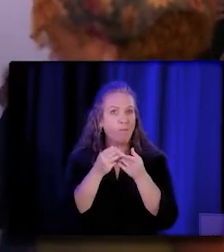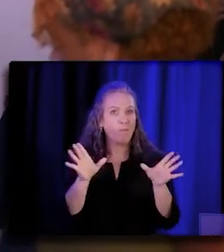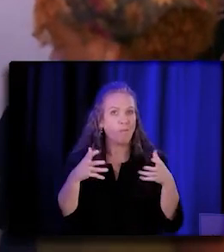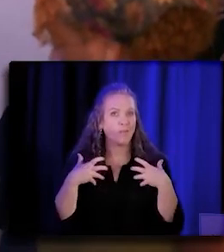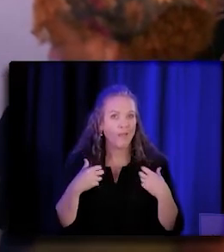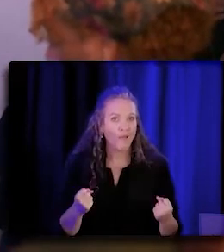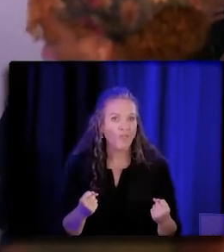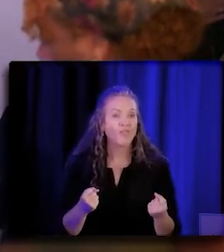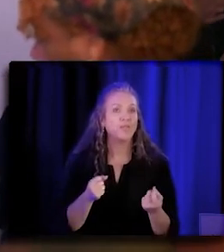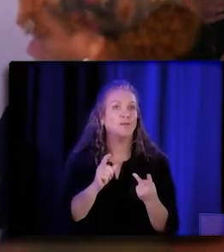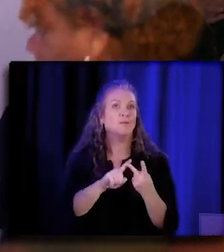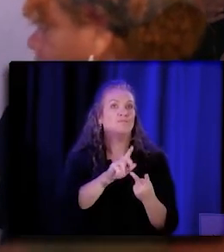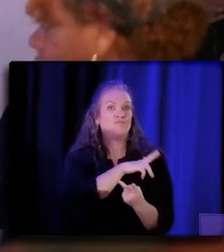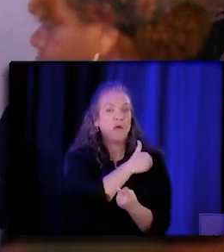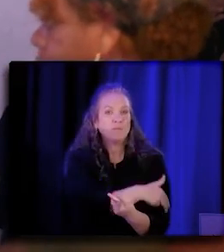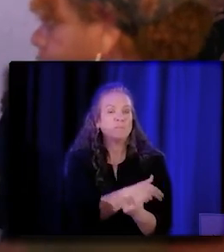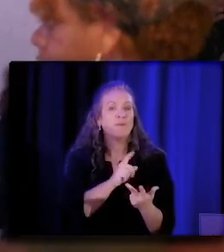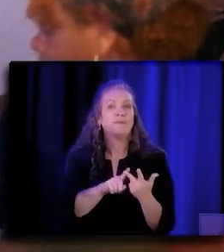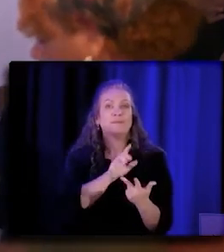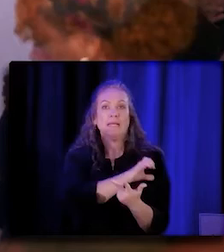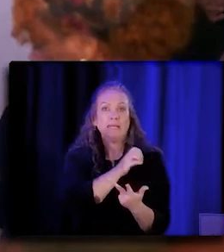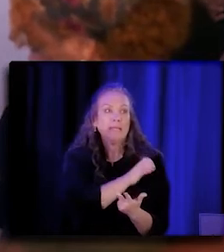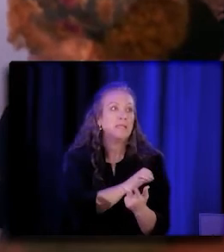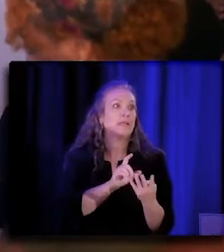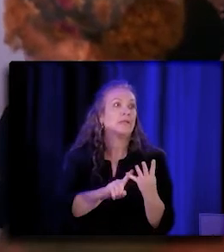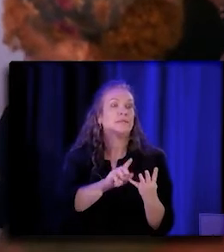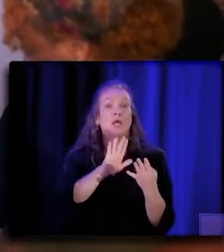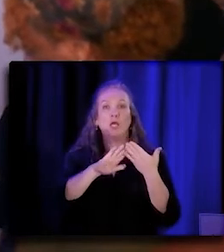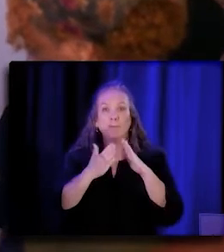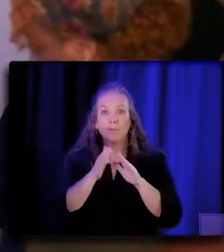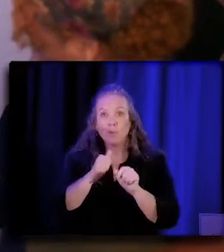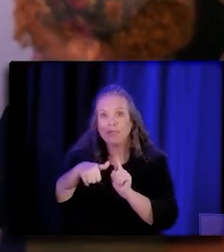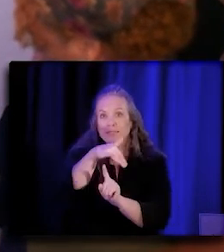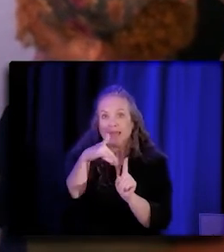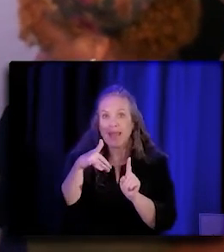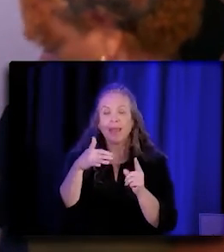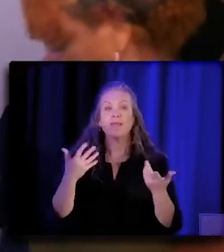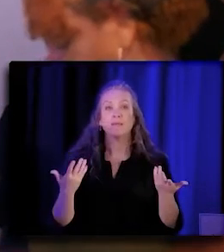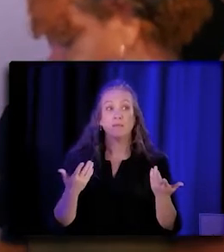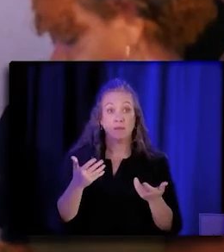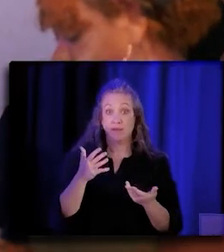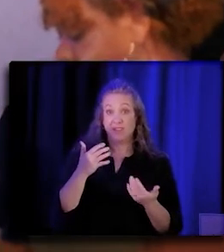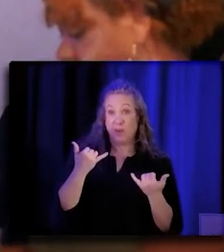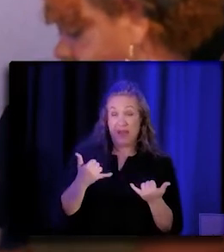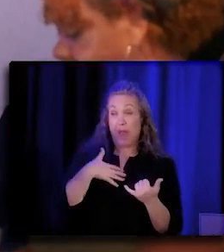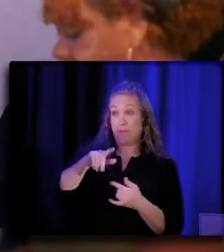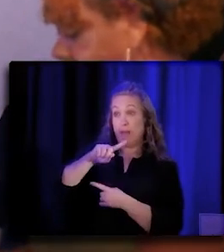hospitals, clinics in community settings. And my question really is around,